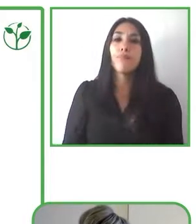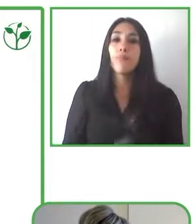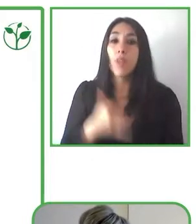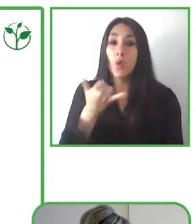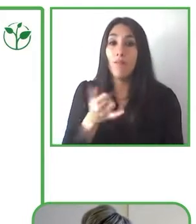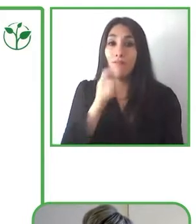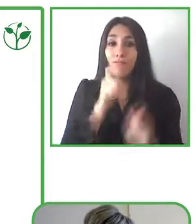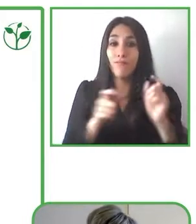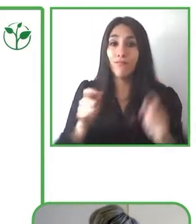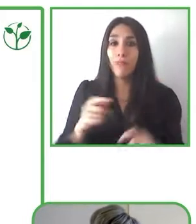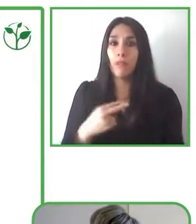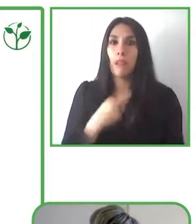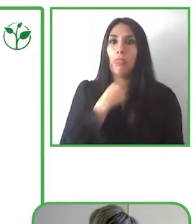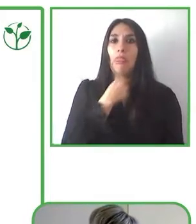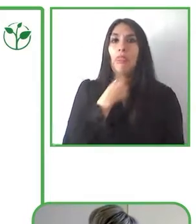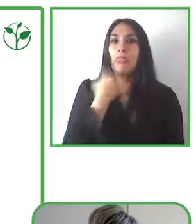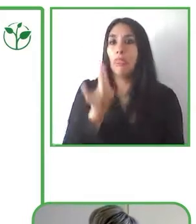so they were once again victimized.